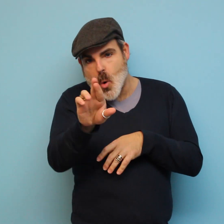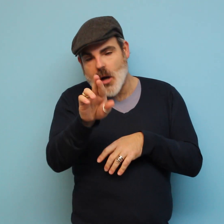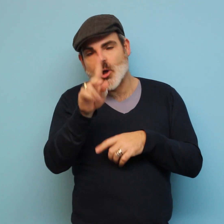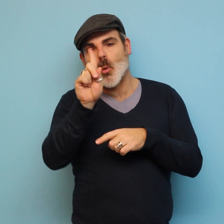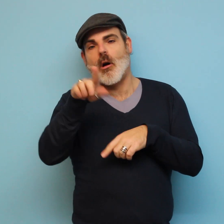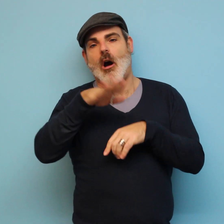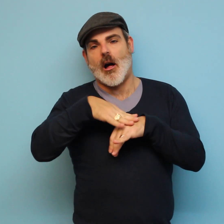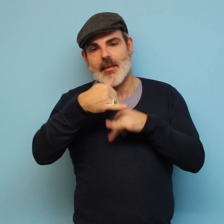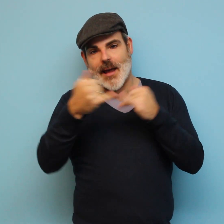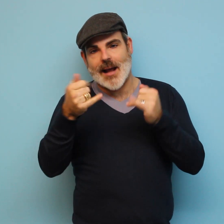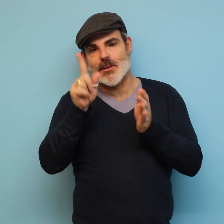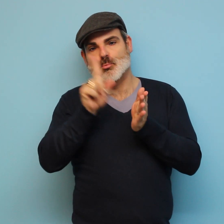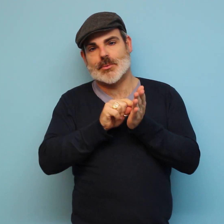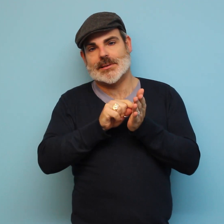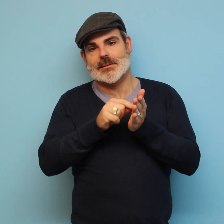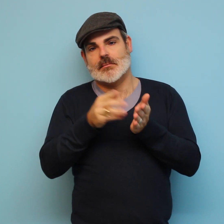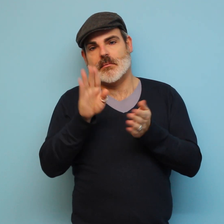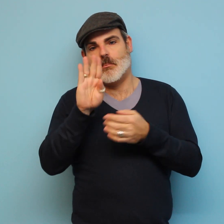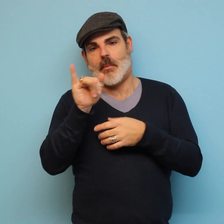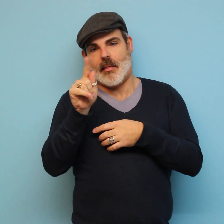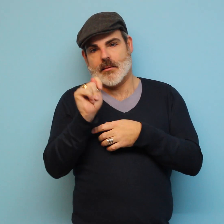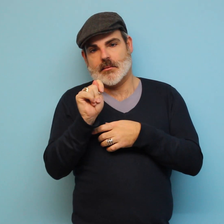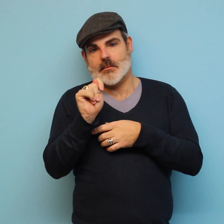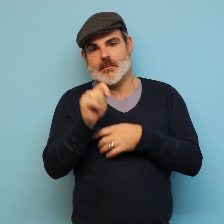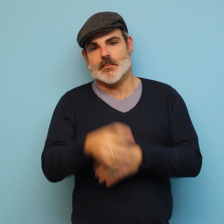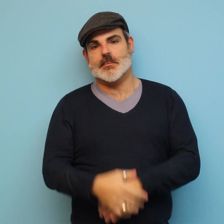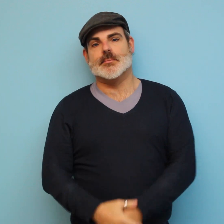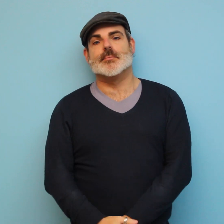You can also go online and print a ballot.